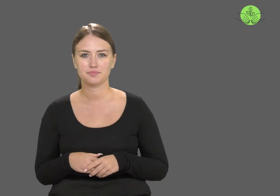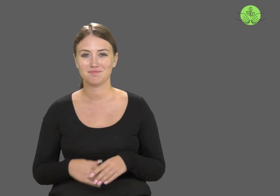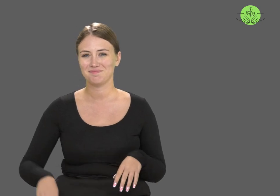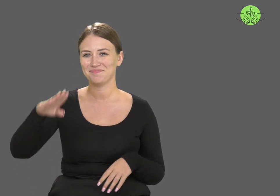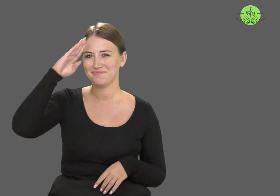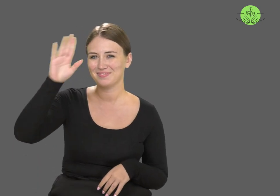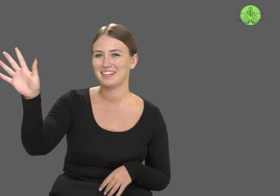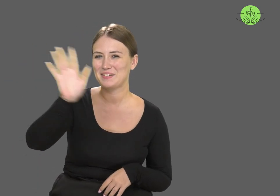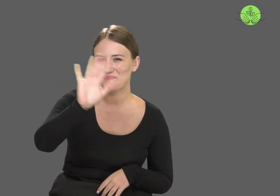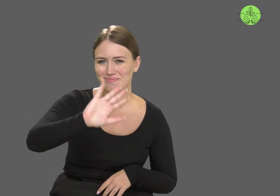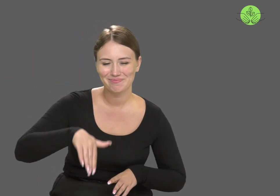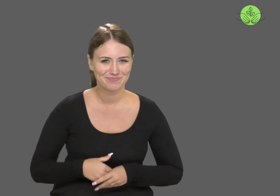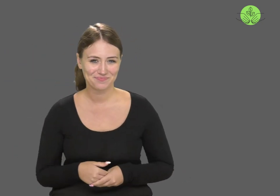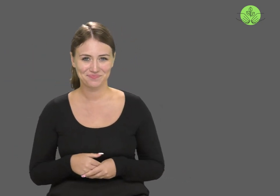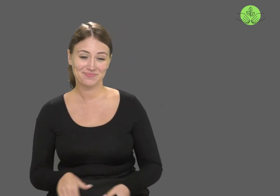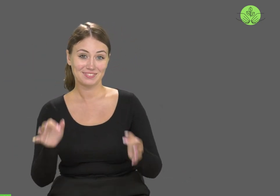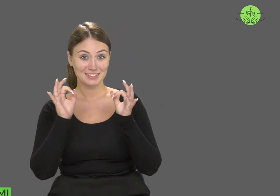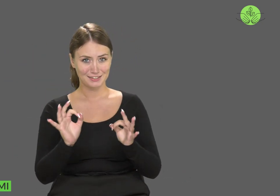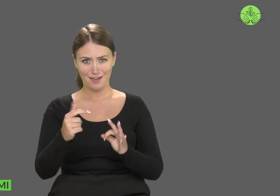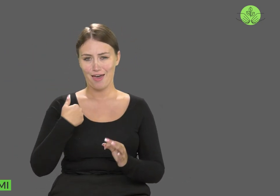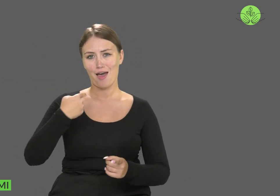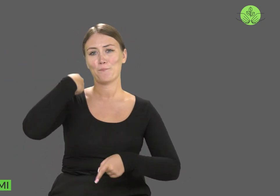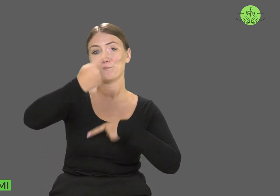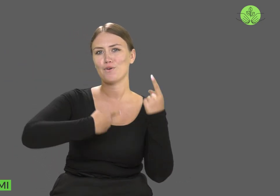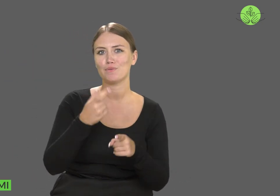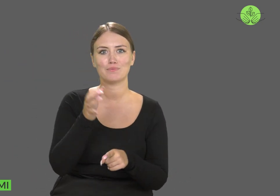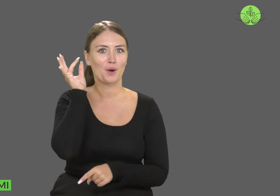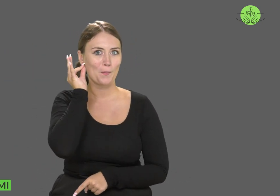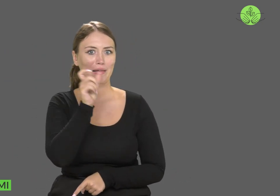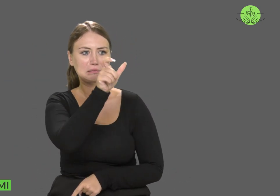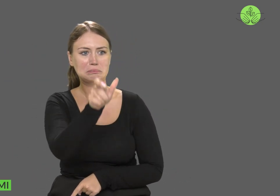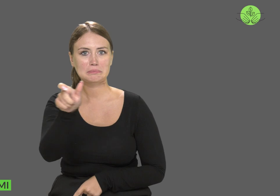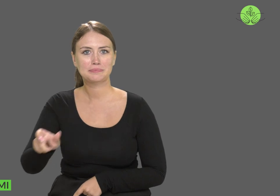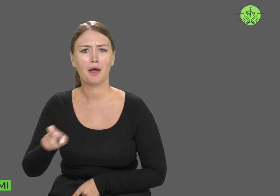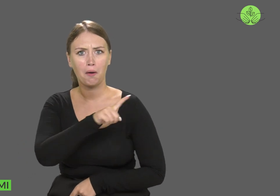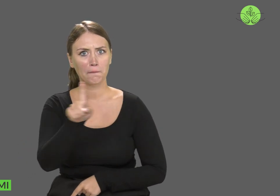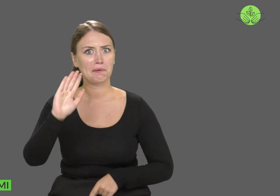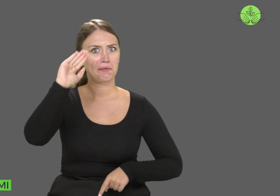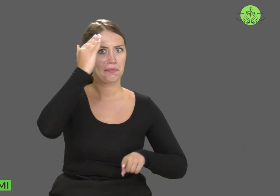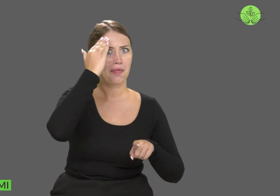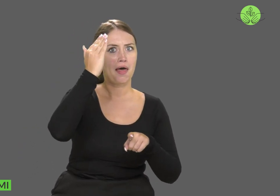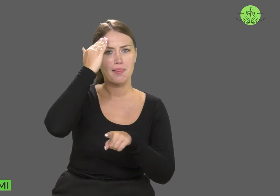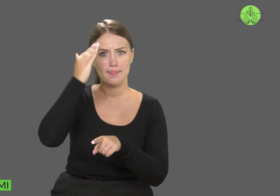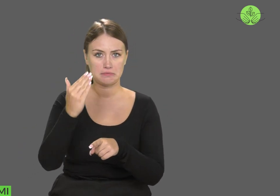Hello! Today, I will tell you about famous women